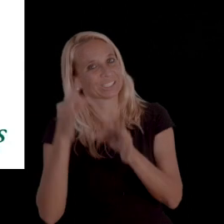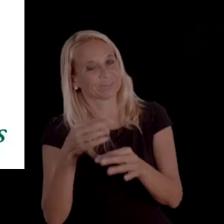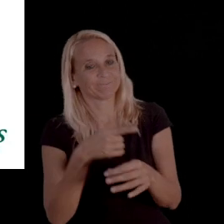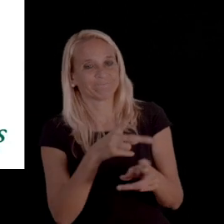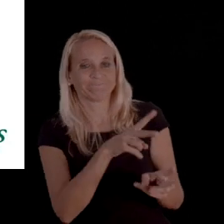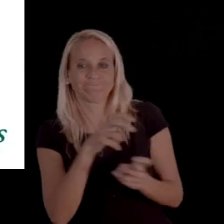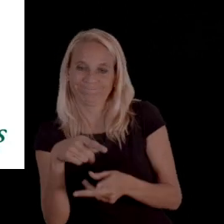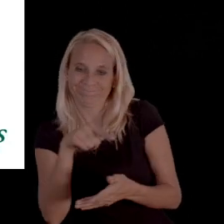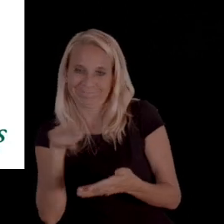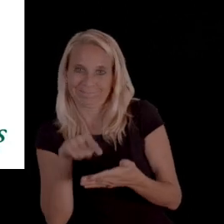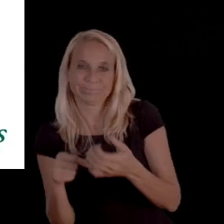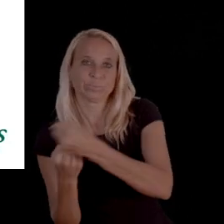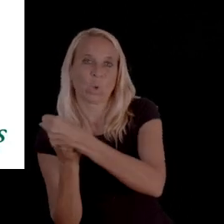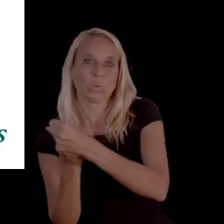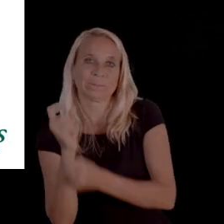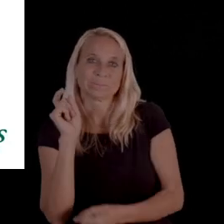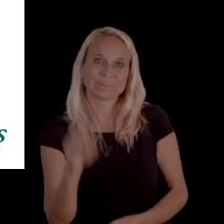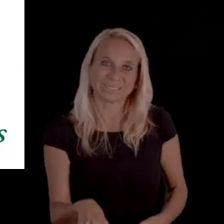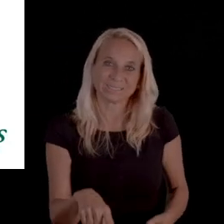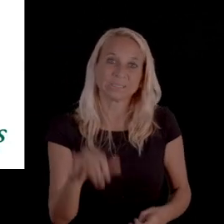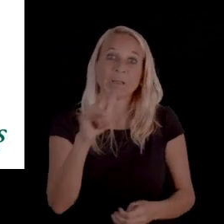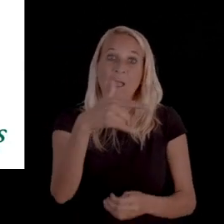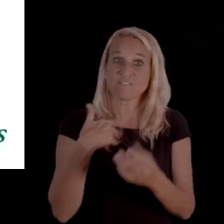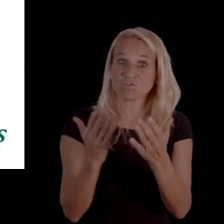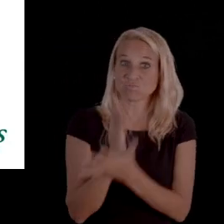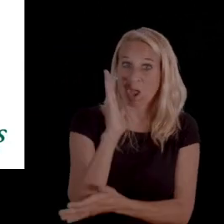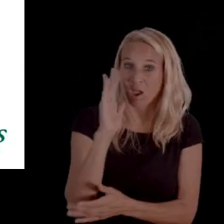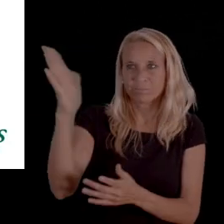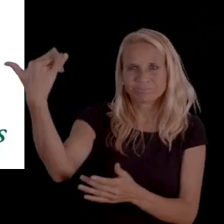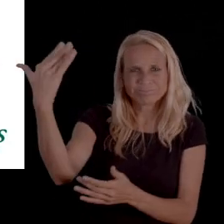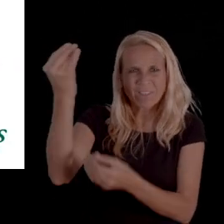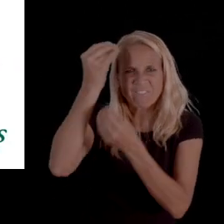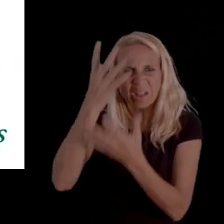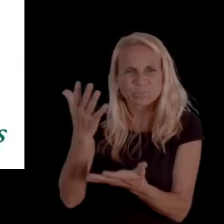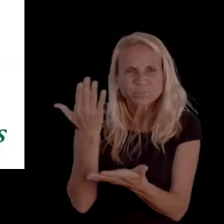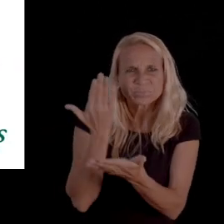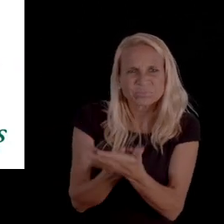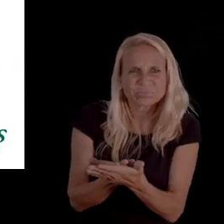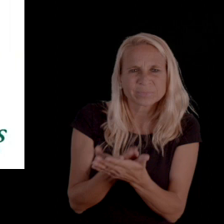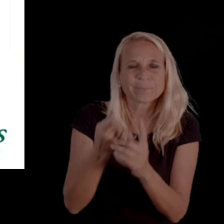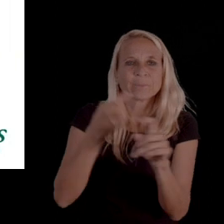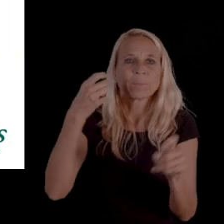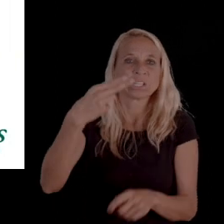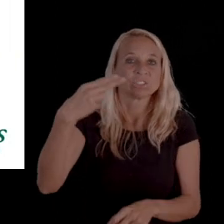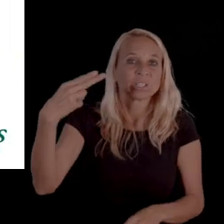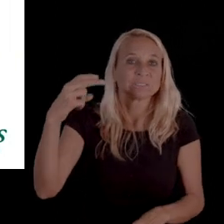And you also have the right to request that information from your health plan from the Health and Human Services Commission